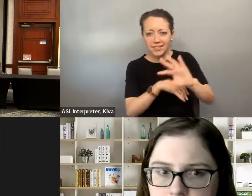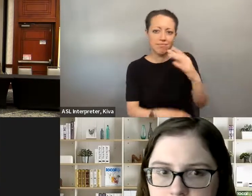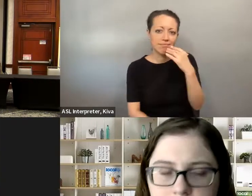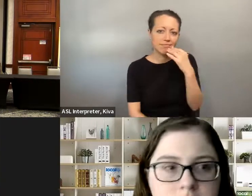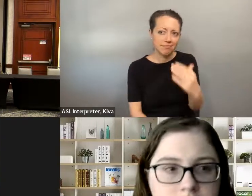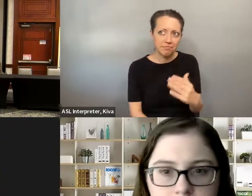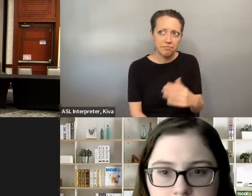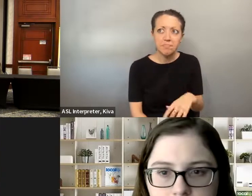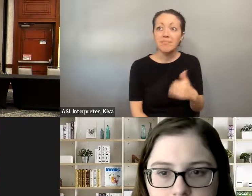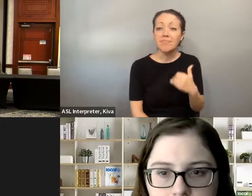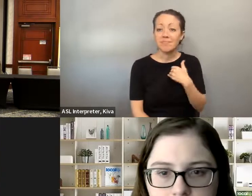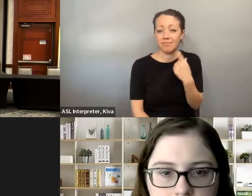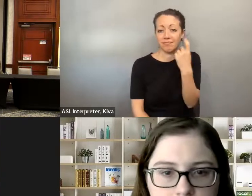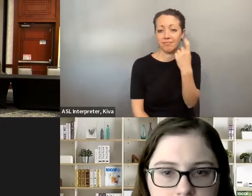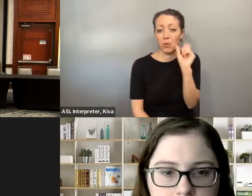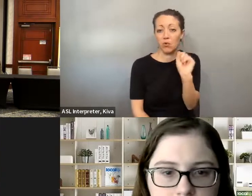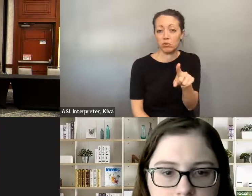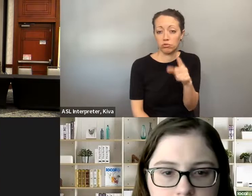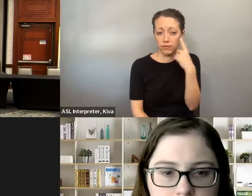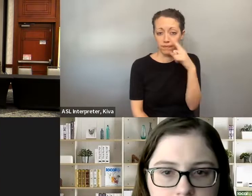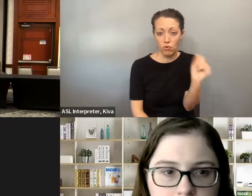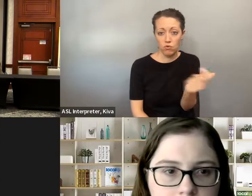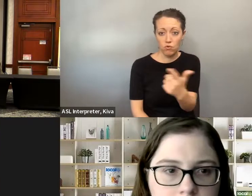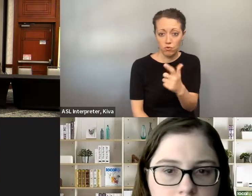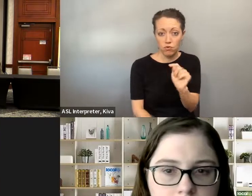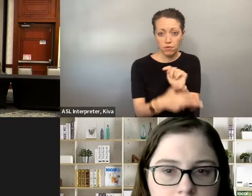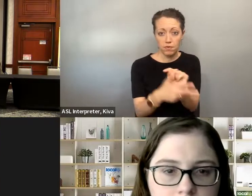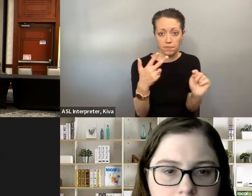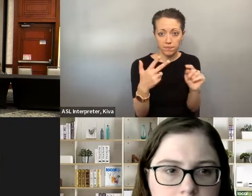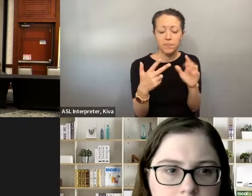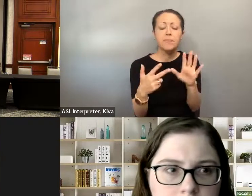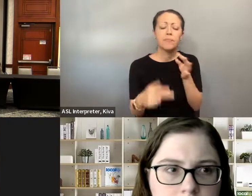» Thank you, Natalie, Sarah,